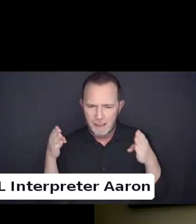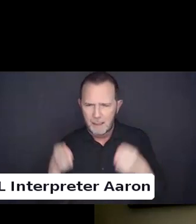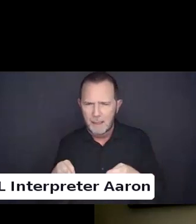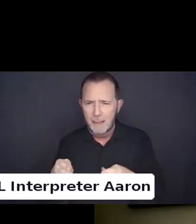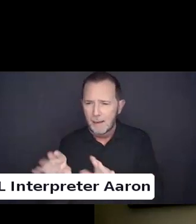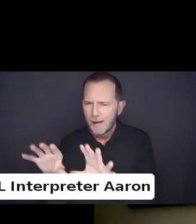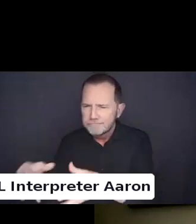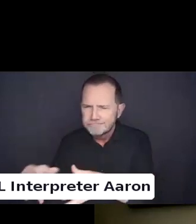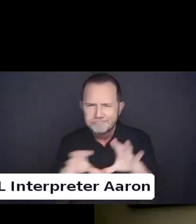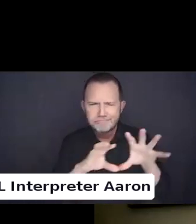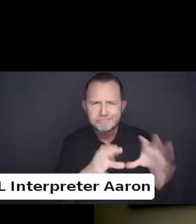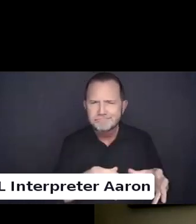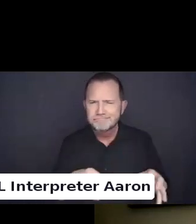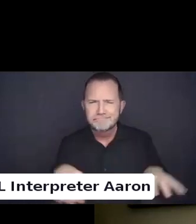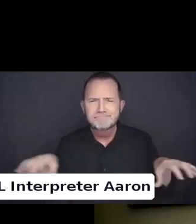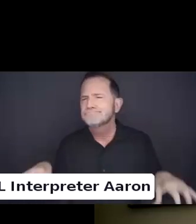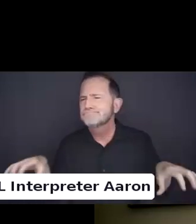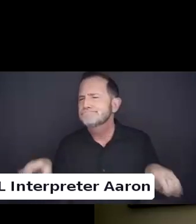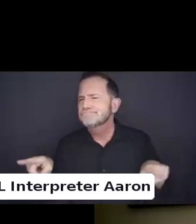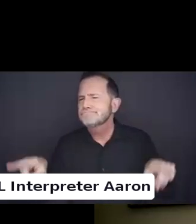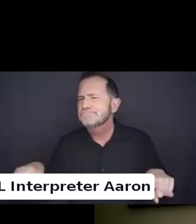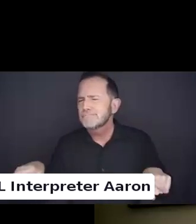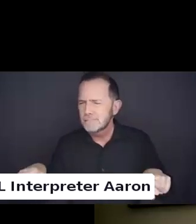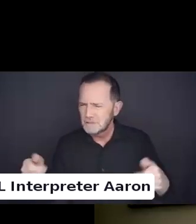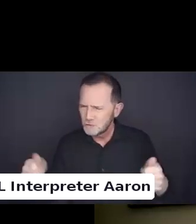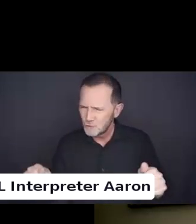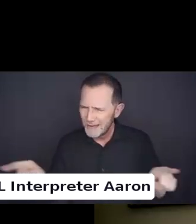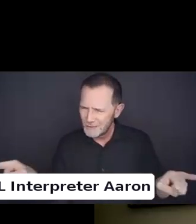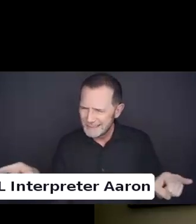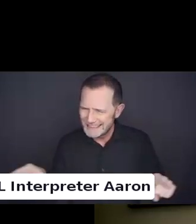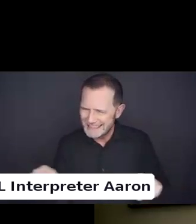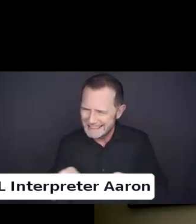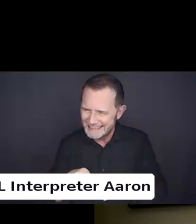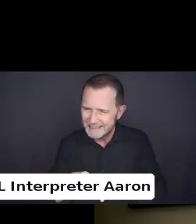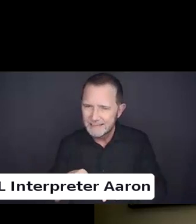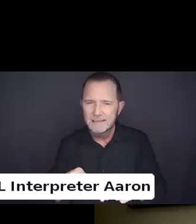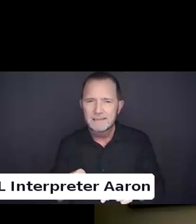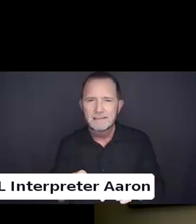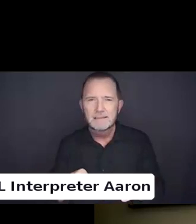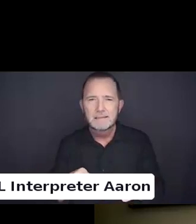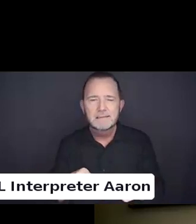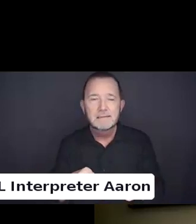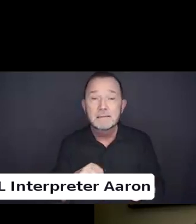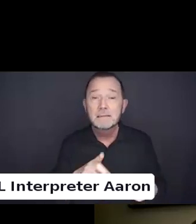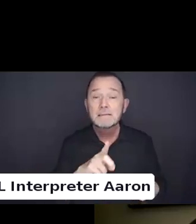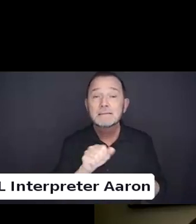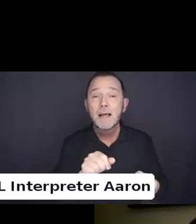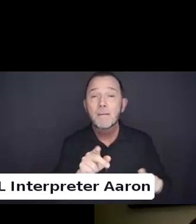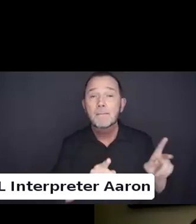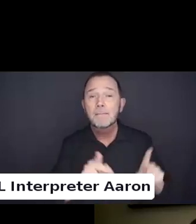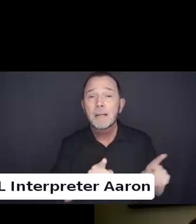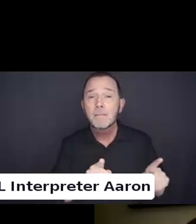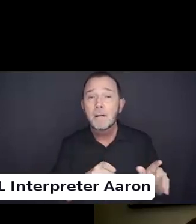Especially the inclusion of disabled folks within other communities who are not necessarily